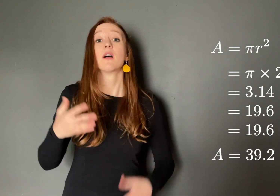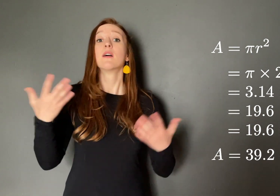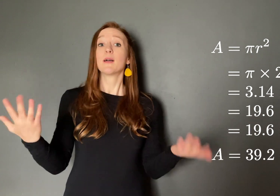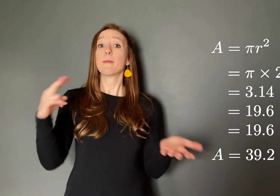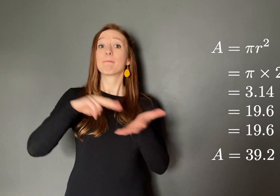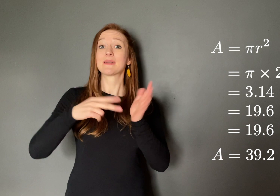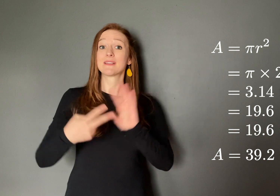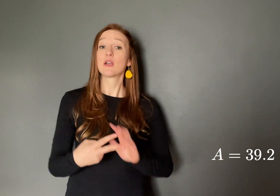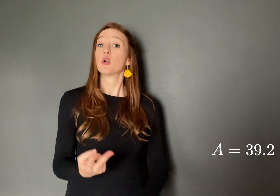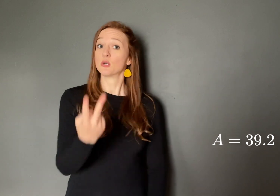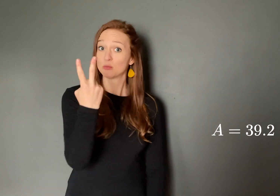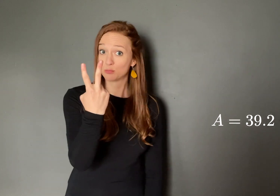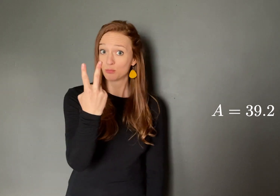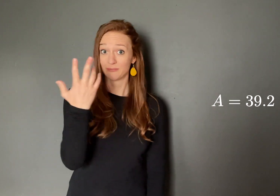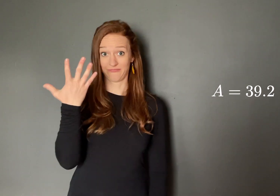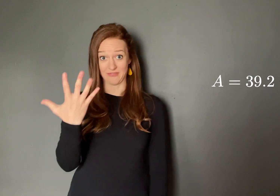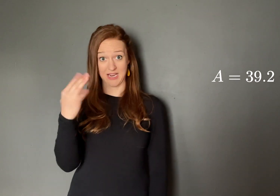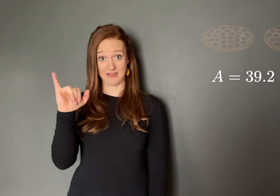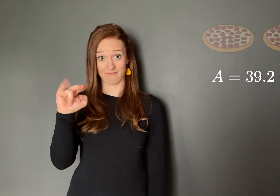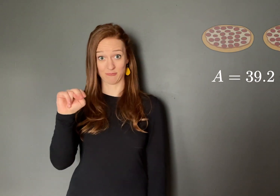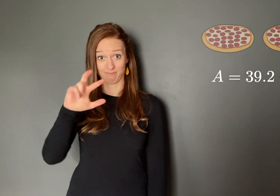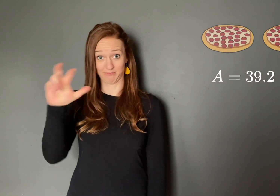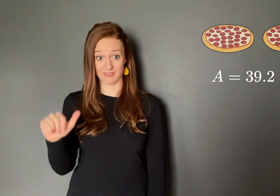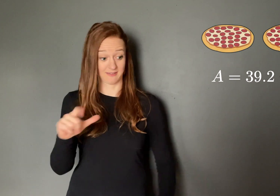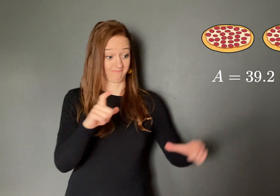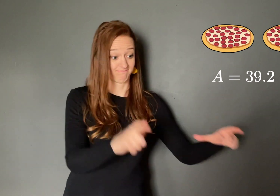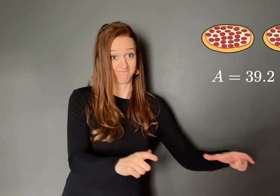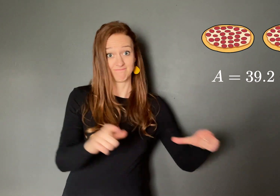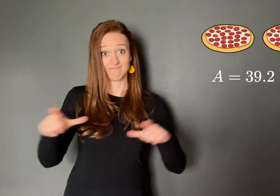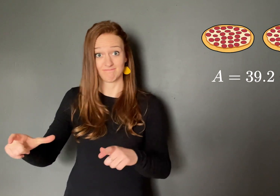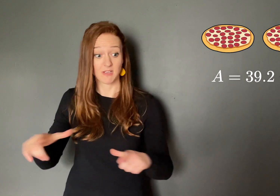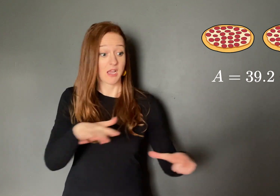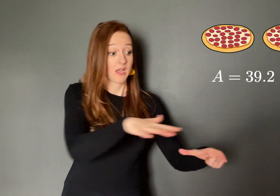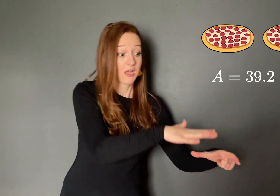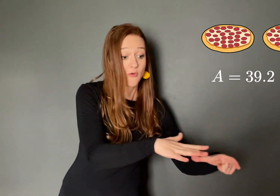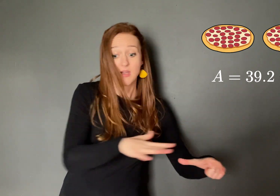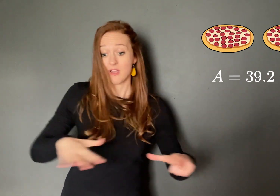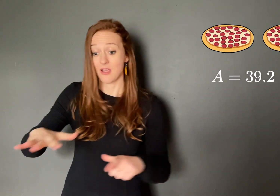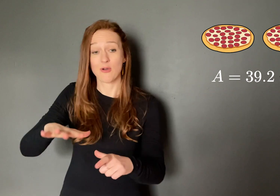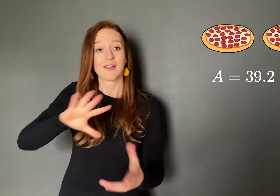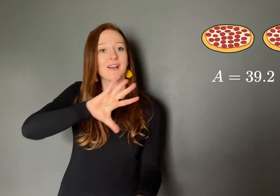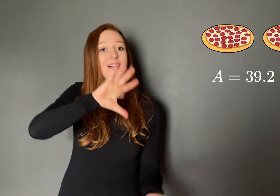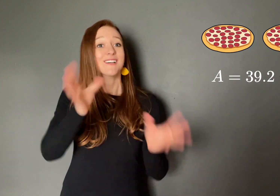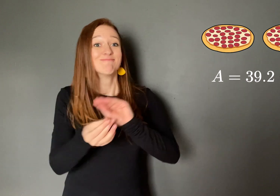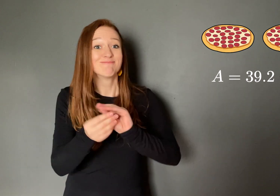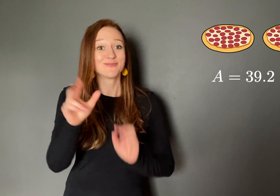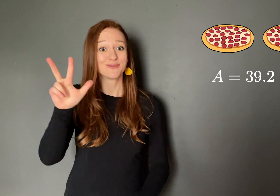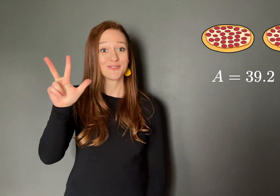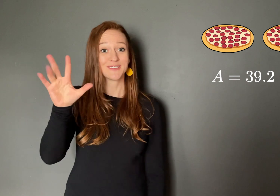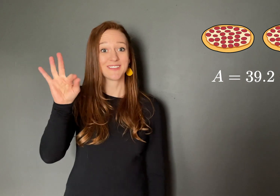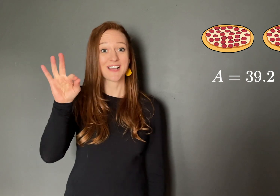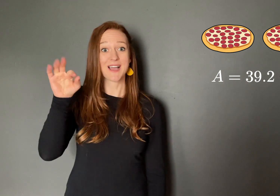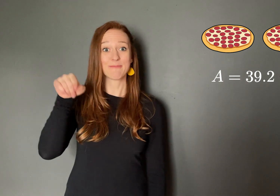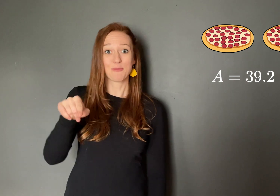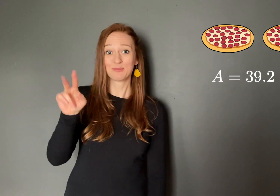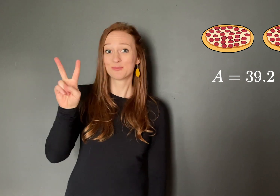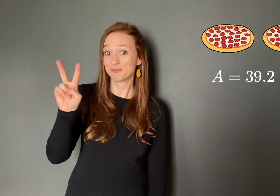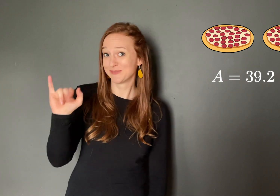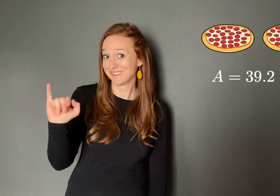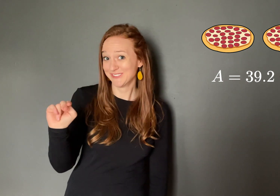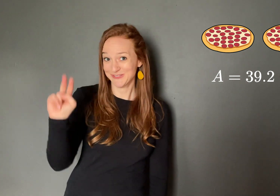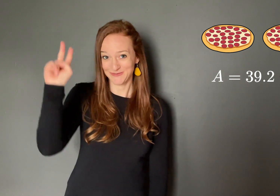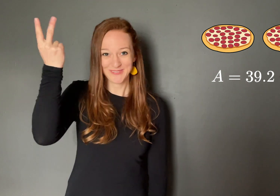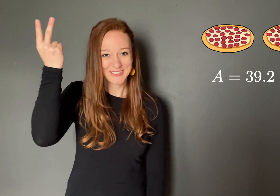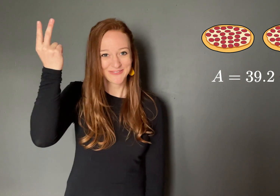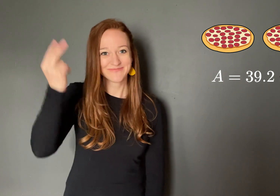Meaning two 5-inch pizzas gives us 39.2 square inches of pizza.